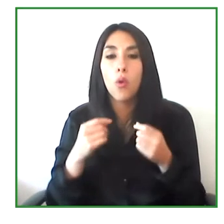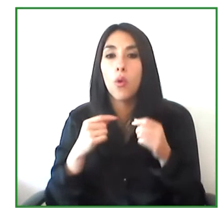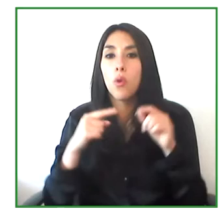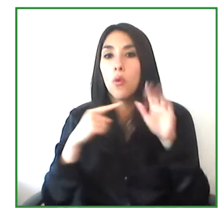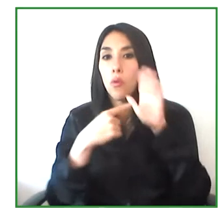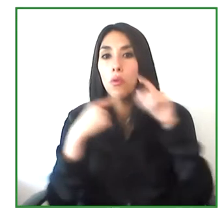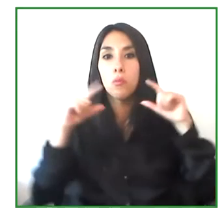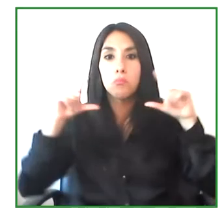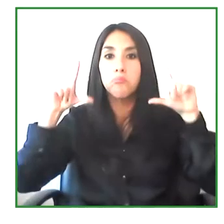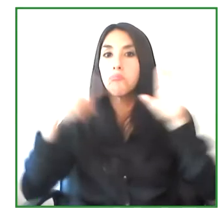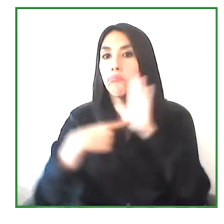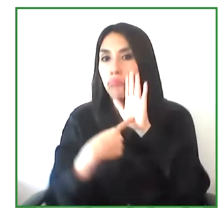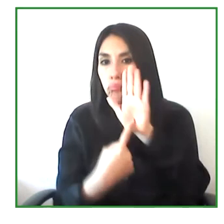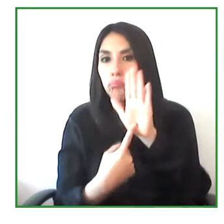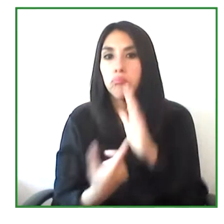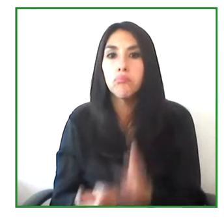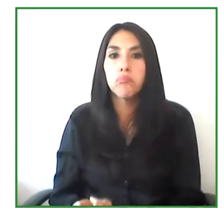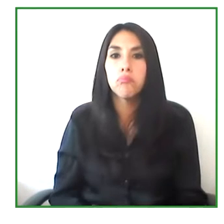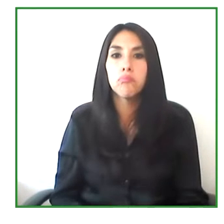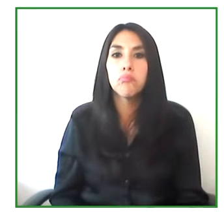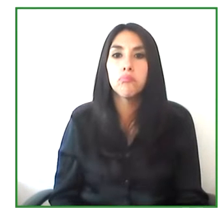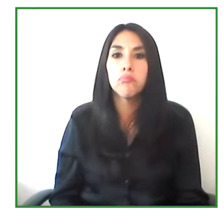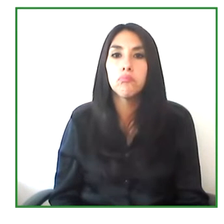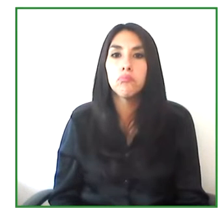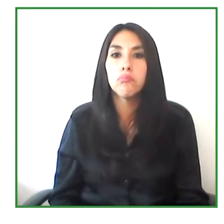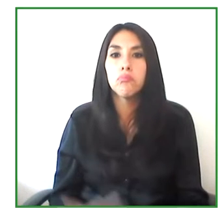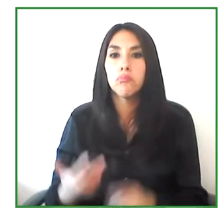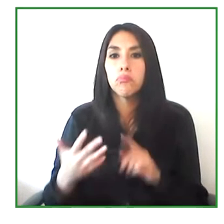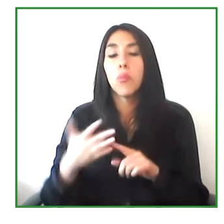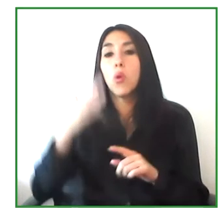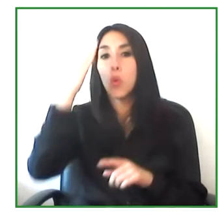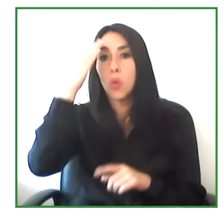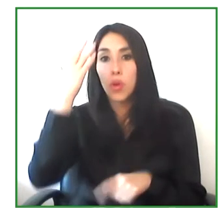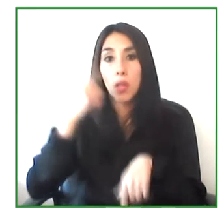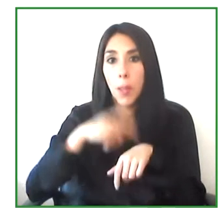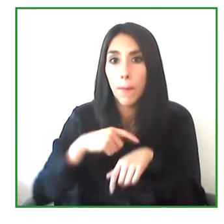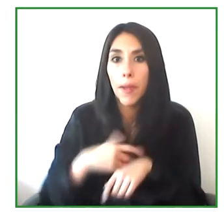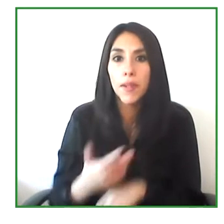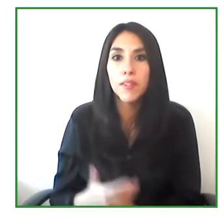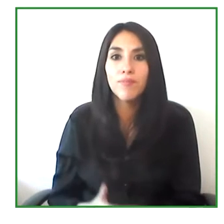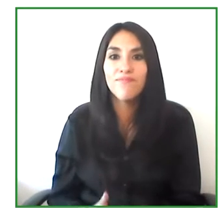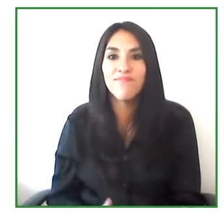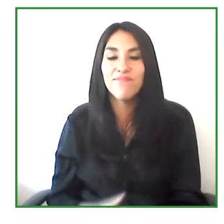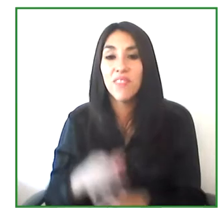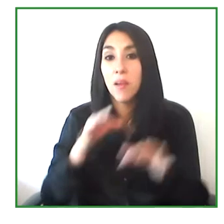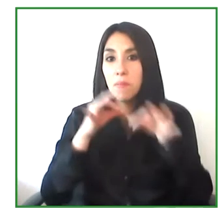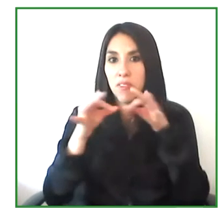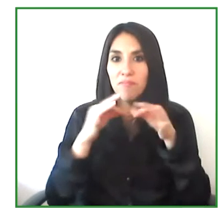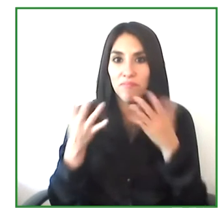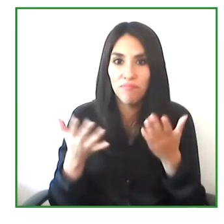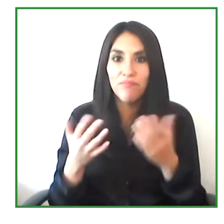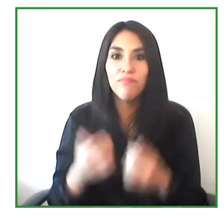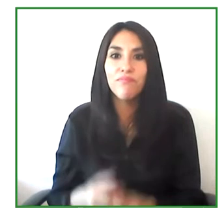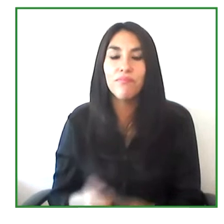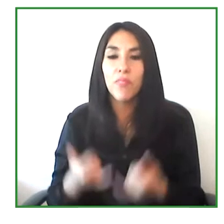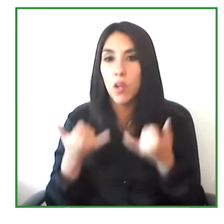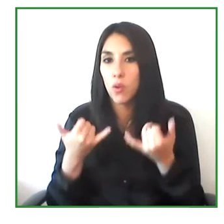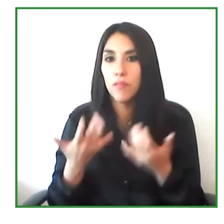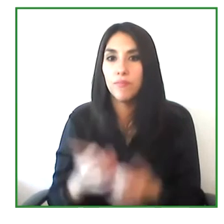they have measured these, how they have complied with the indicators. But can you share with us about these